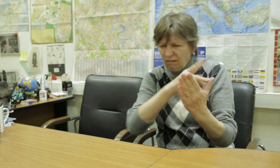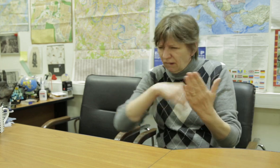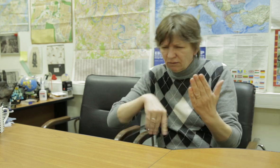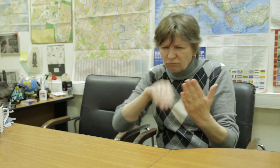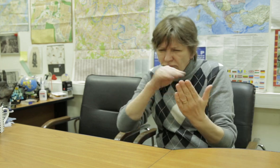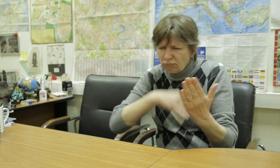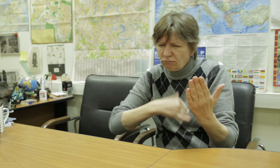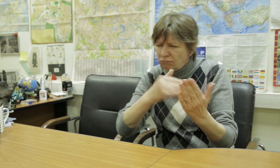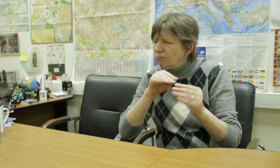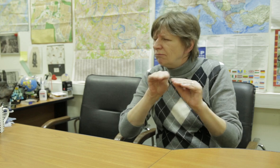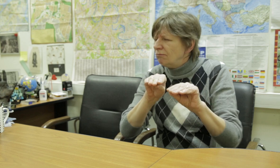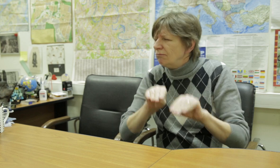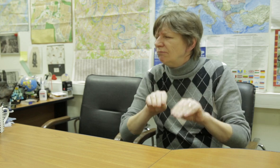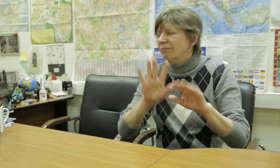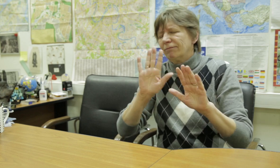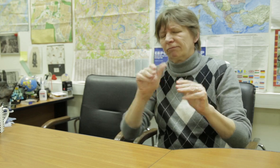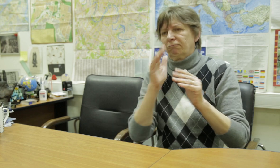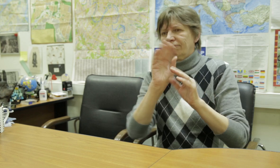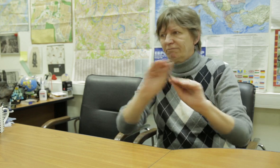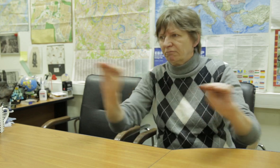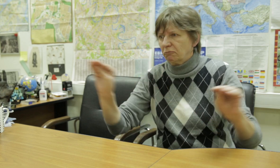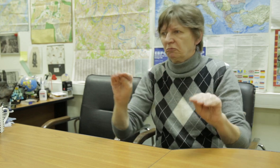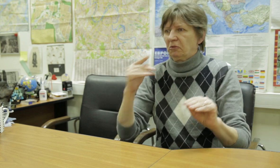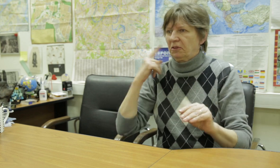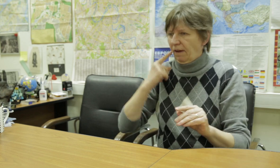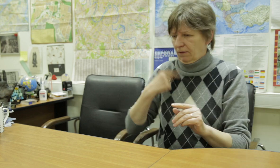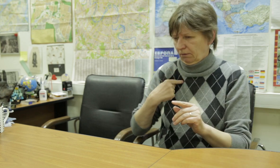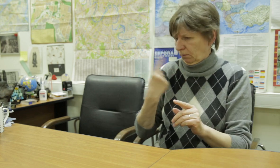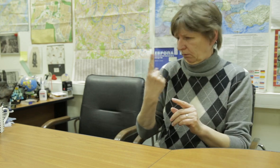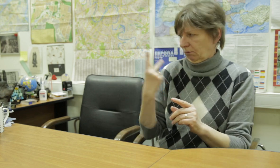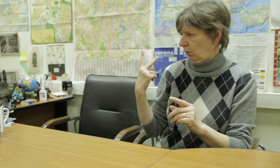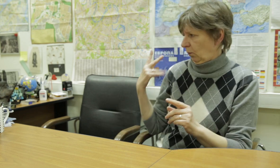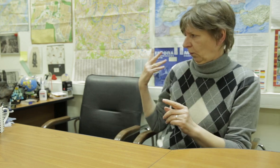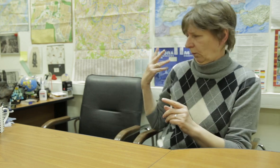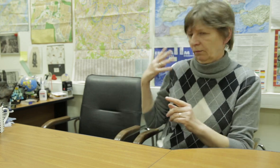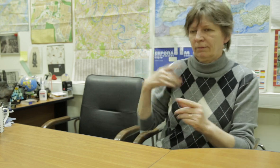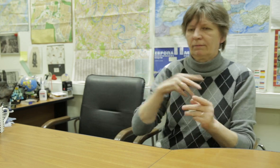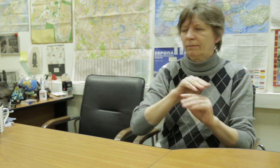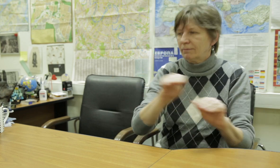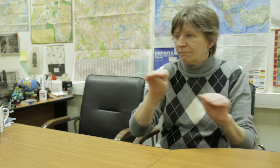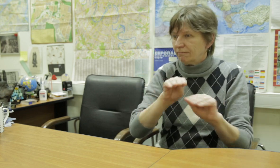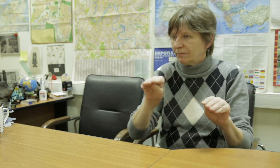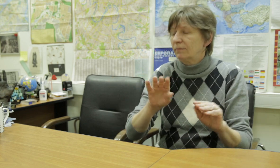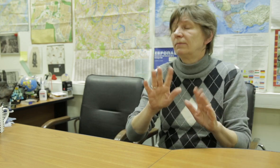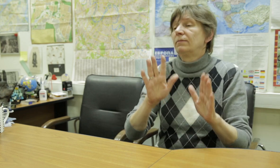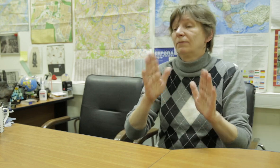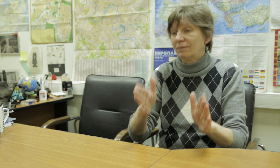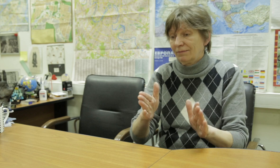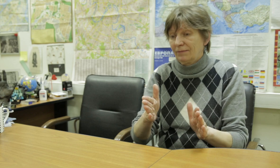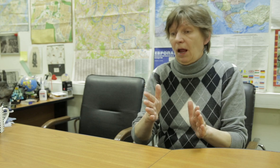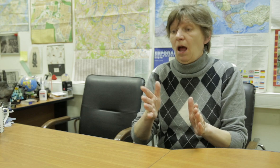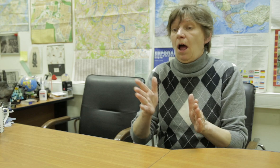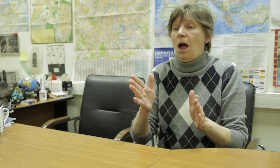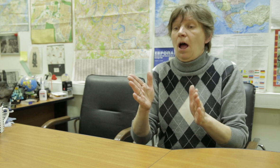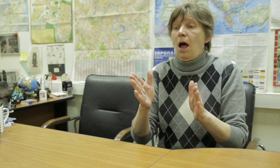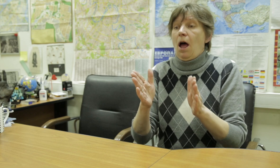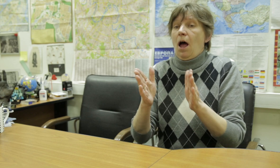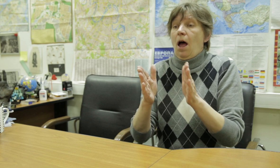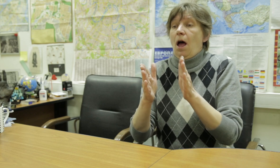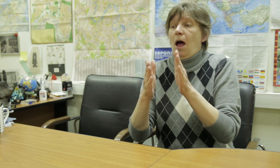Arkady: What would you like to tell the world? Darya: Not only do I want people to come and see our shows, I would like for our actors to be invited to tour other countries. I would like to be connected